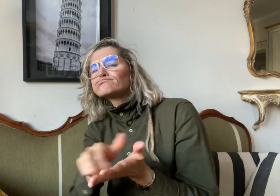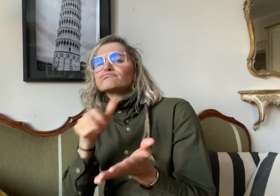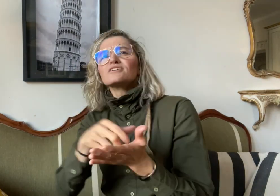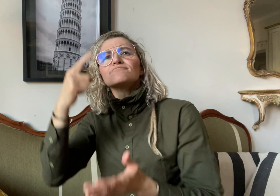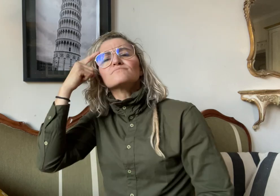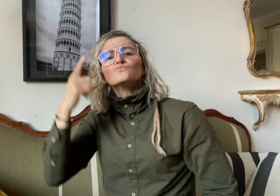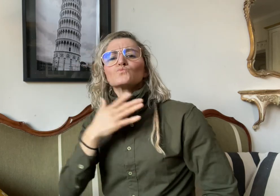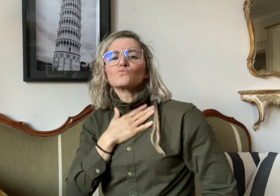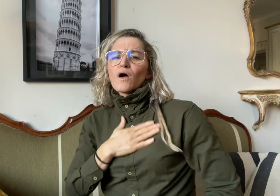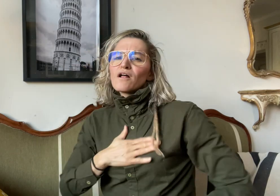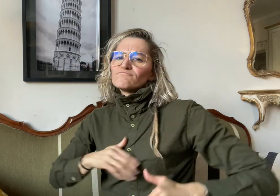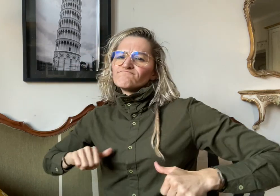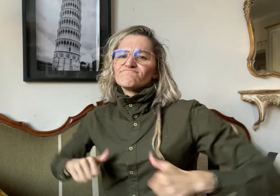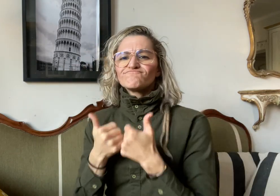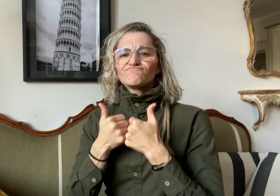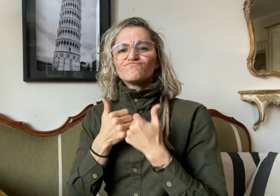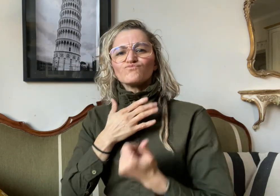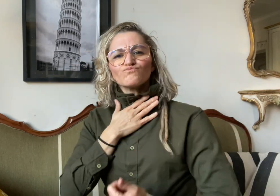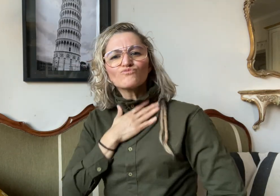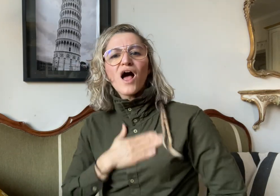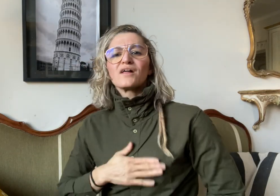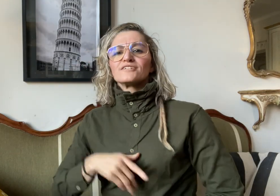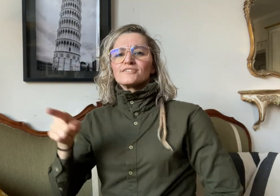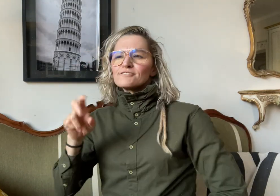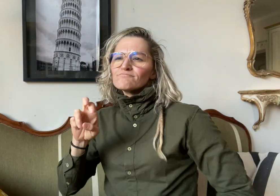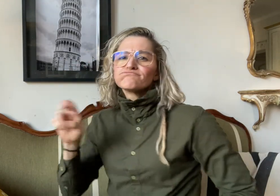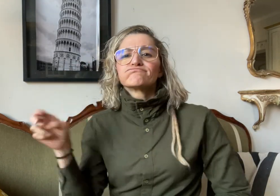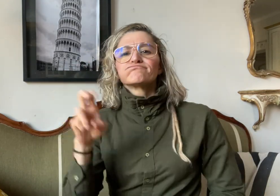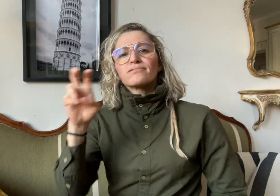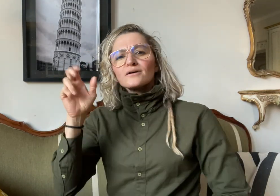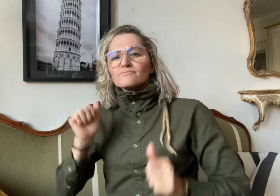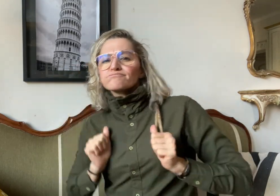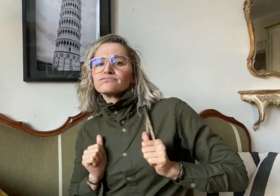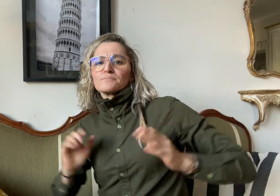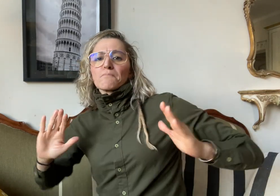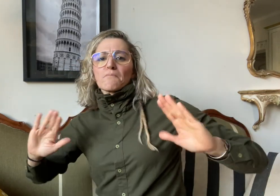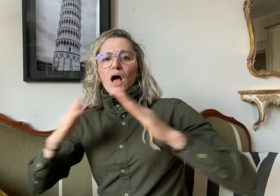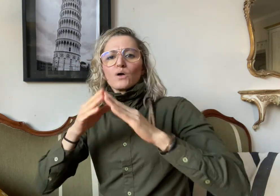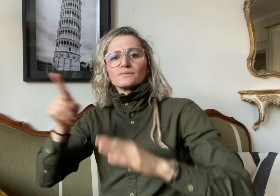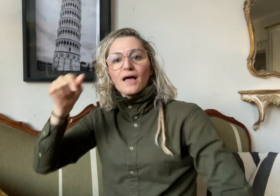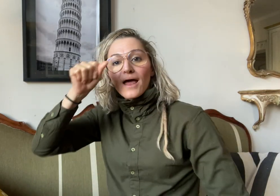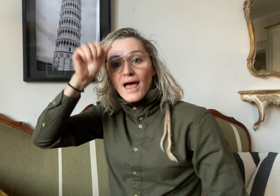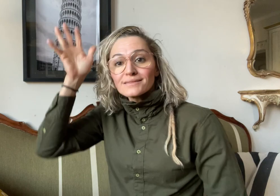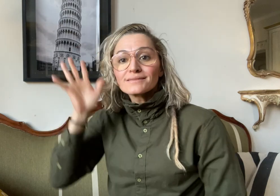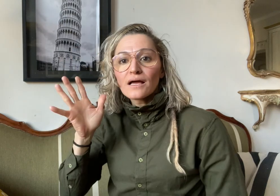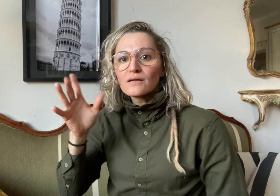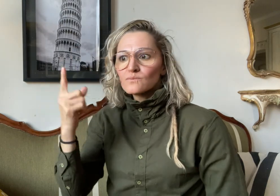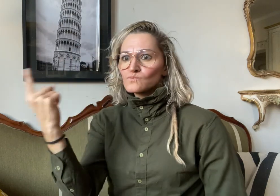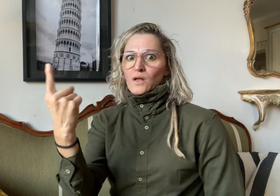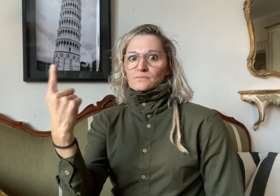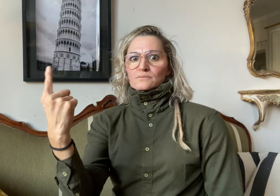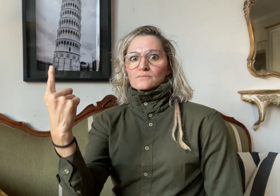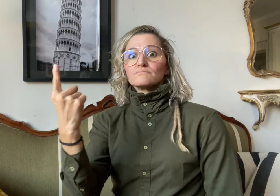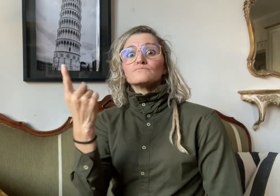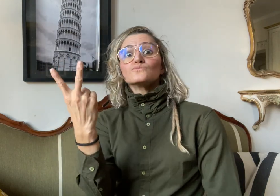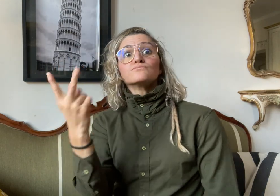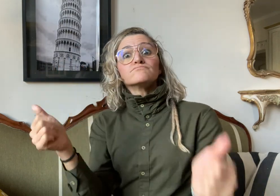a mountain in Alaska alone. During the hike, one of her